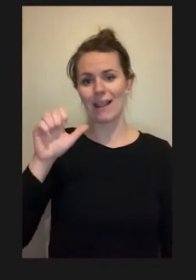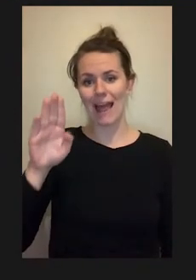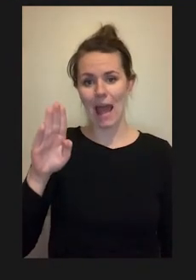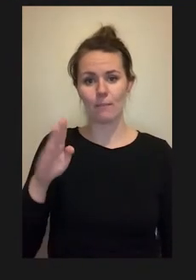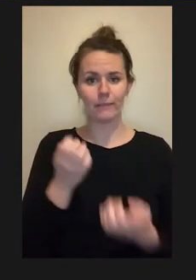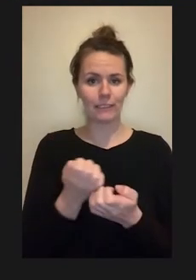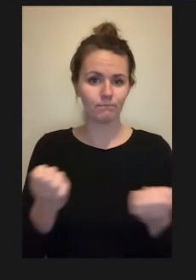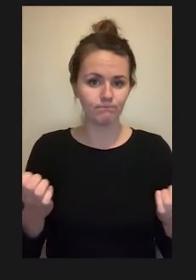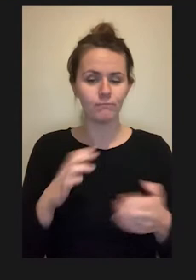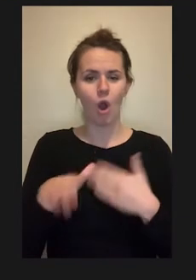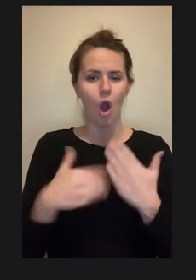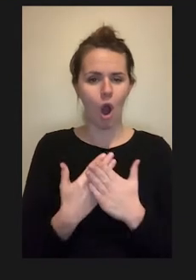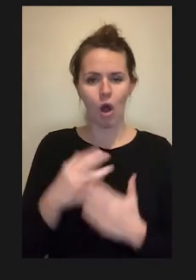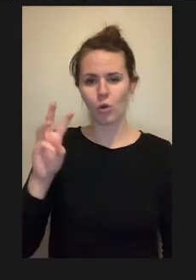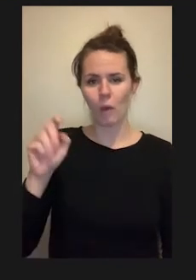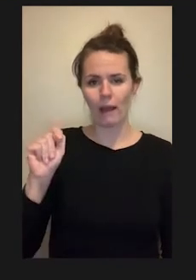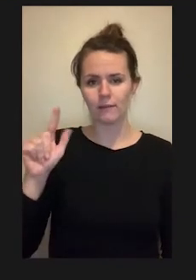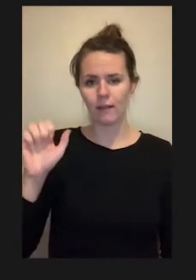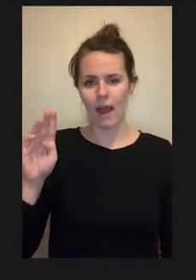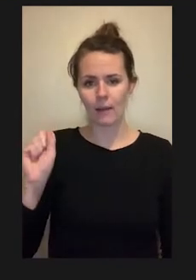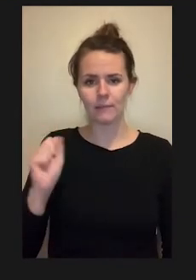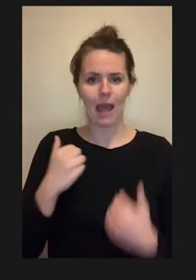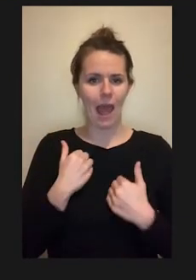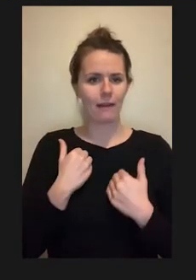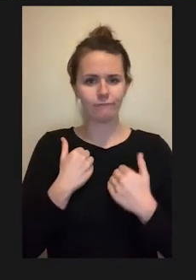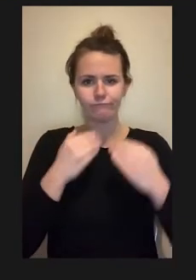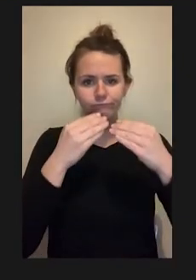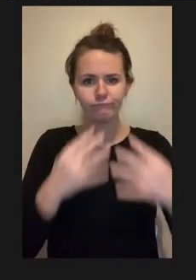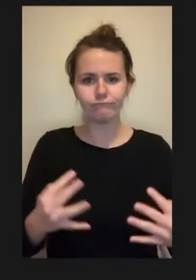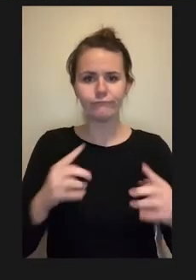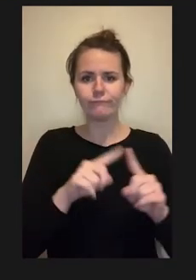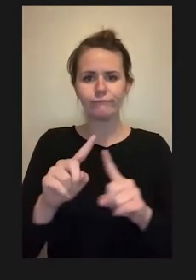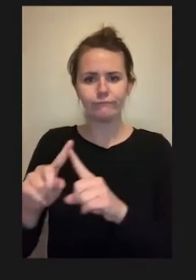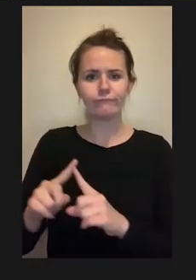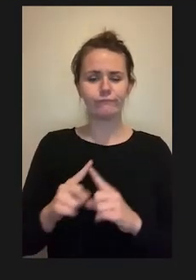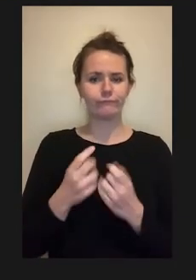array of different lab instruments, some more sophisticated than others.